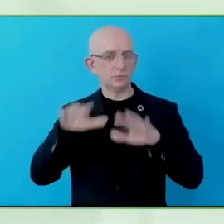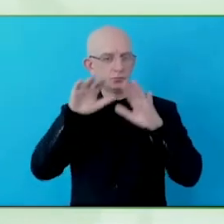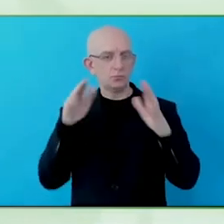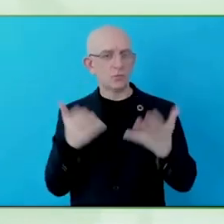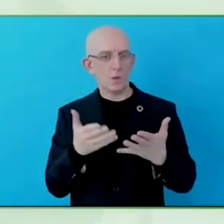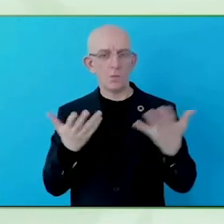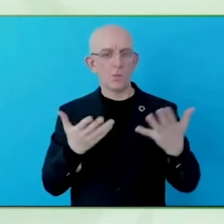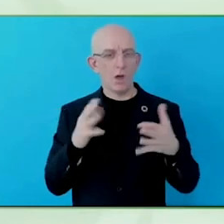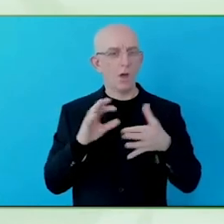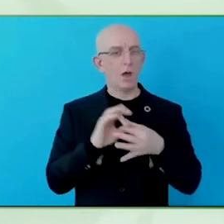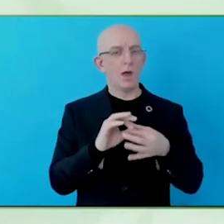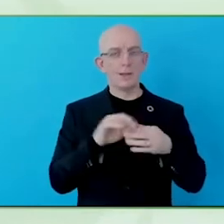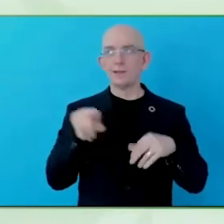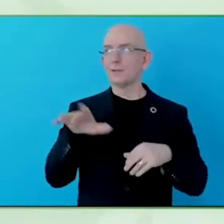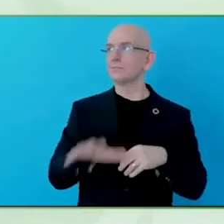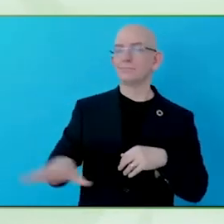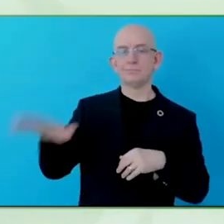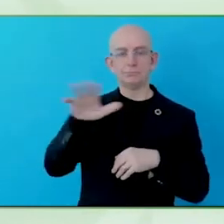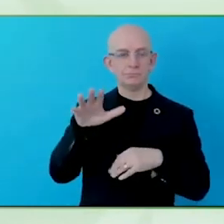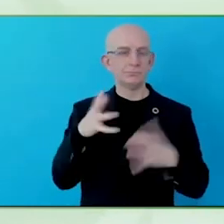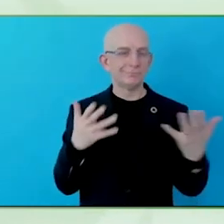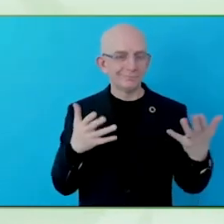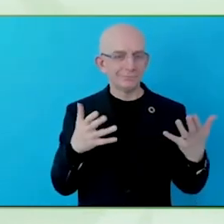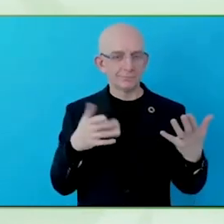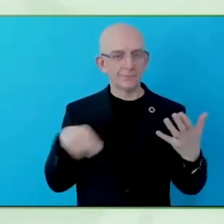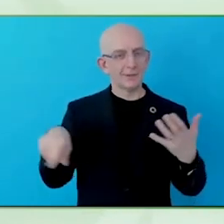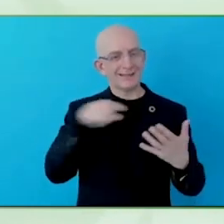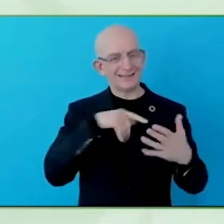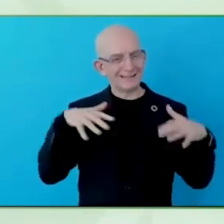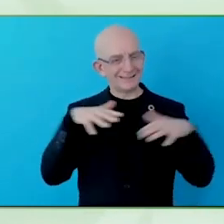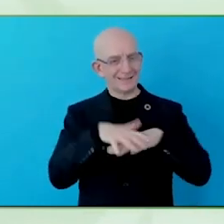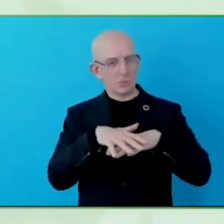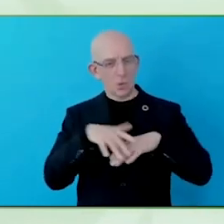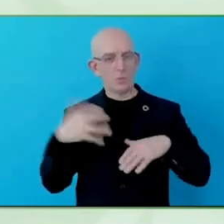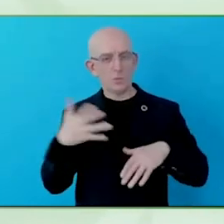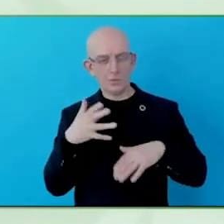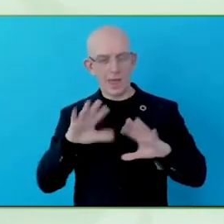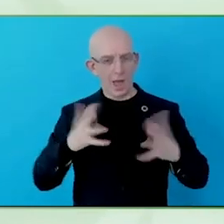worthwhile organising a specific meeting, making the coordinators of